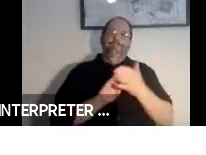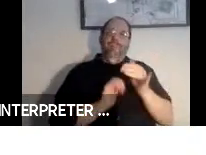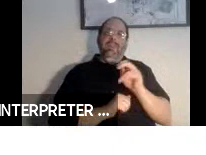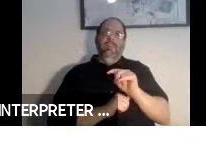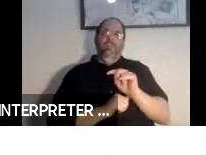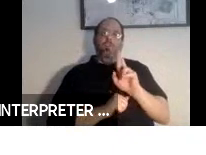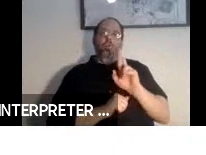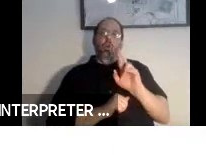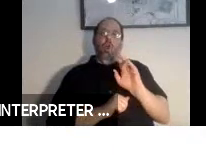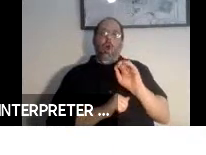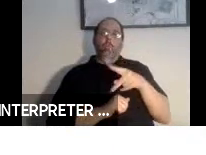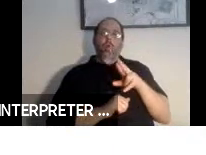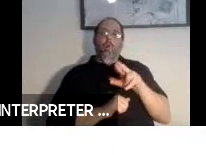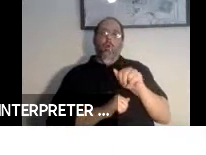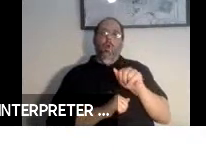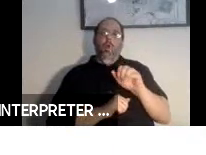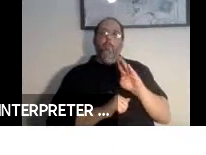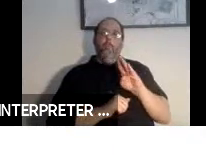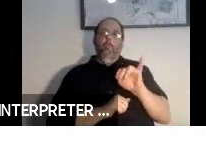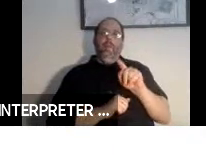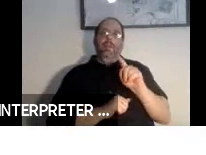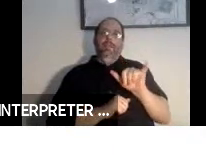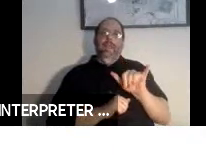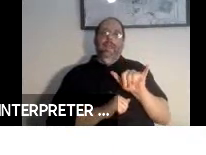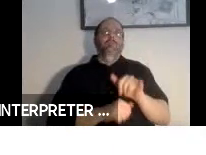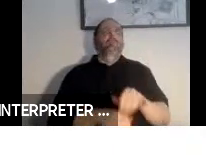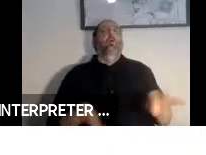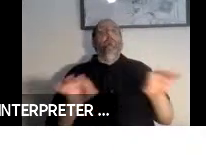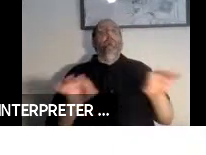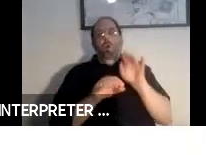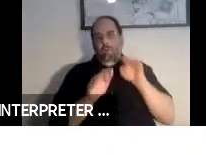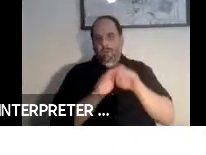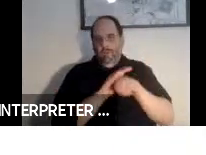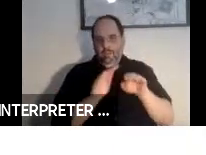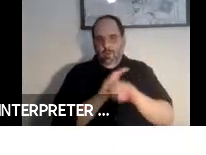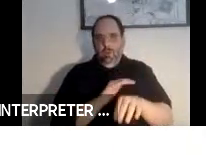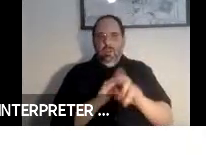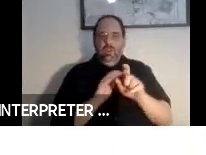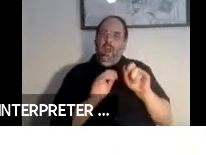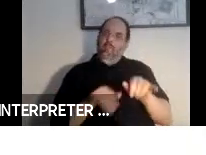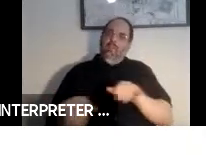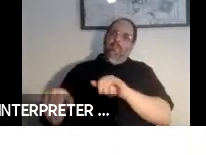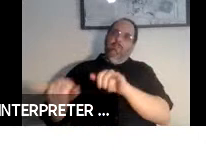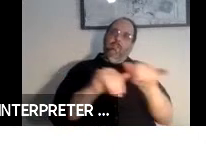to have seamless operability, it will have consistencies to have API that you can rate